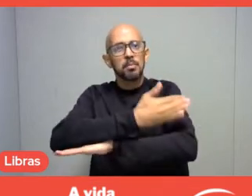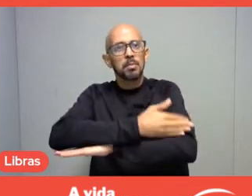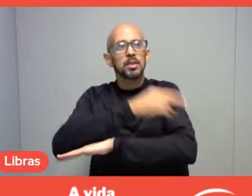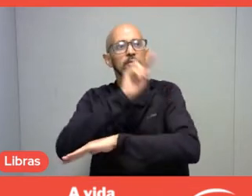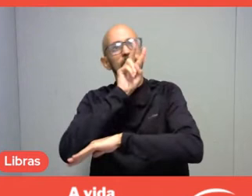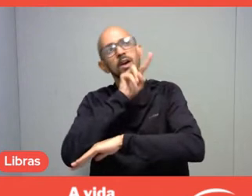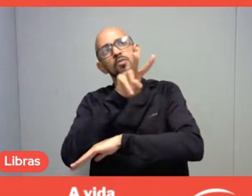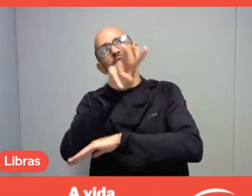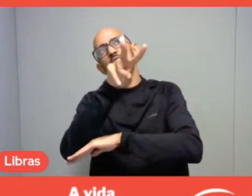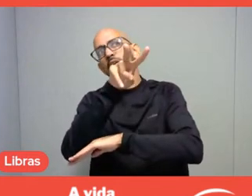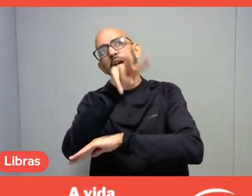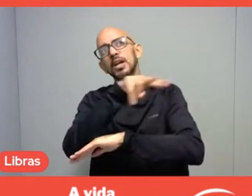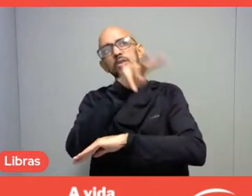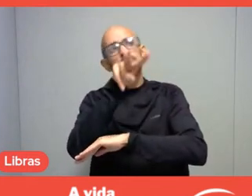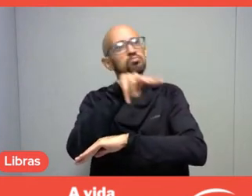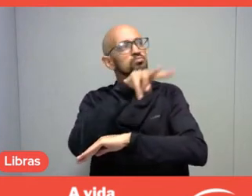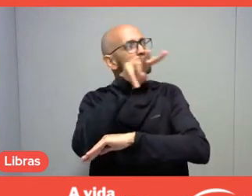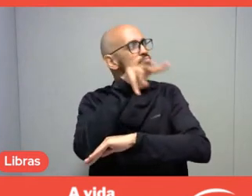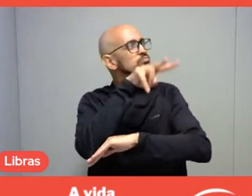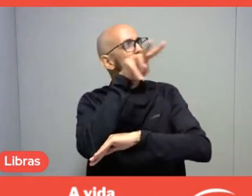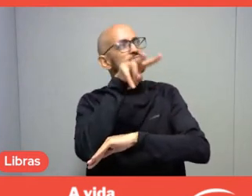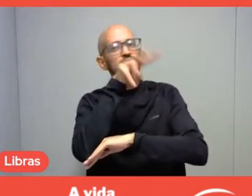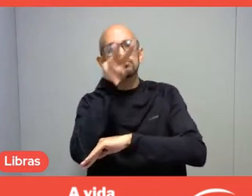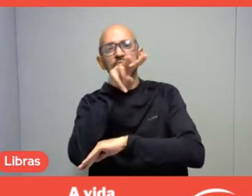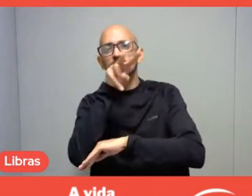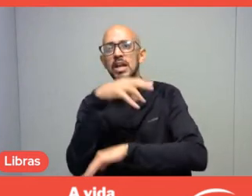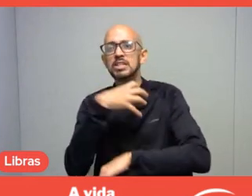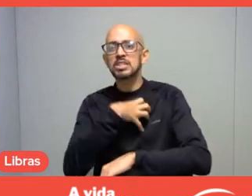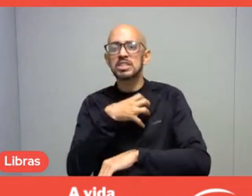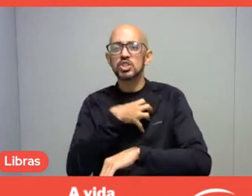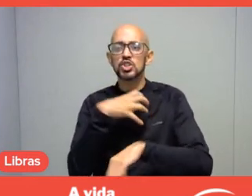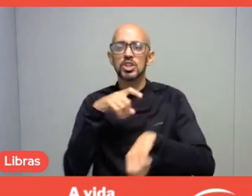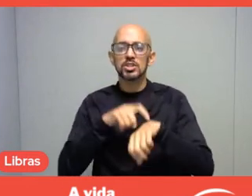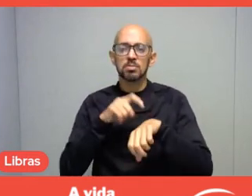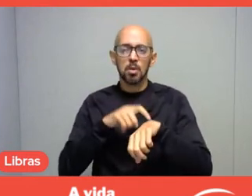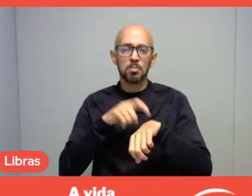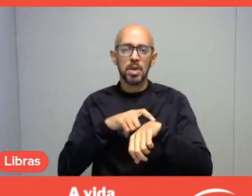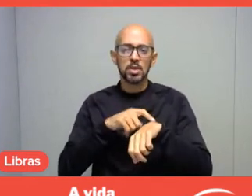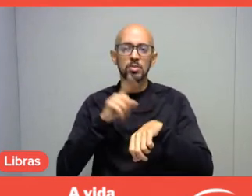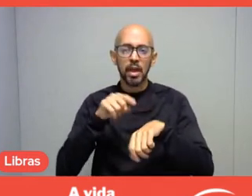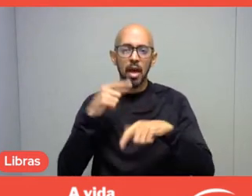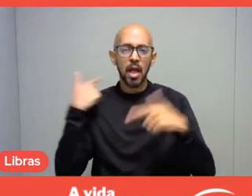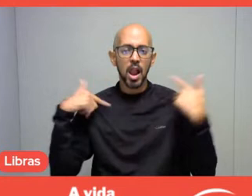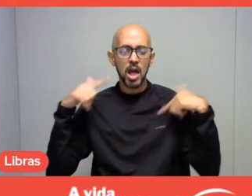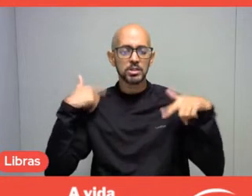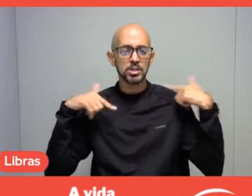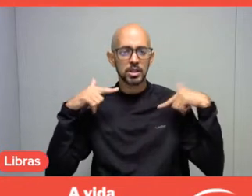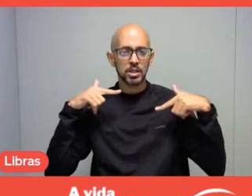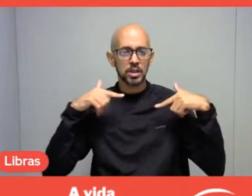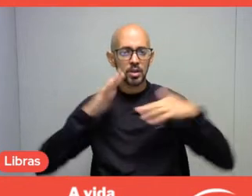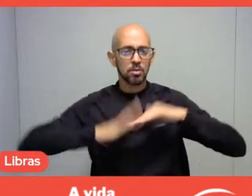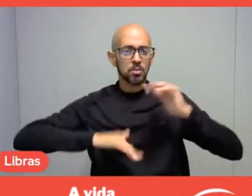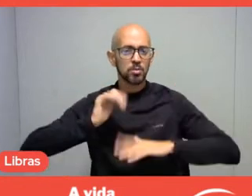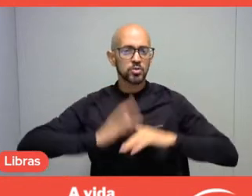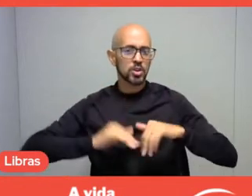the whole environment, and feel this moment as a moment of leisure. What is the professional to do with all this?